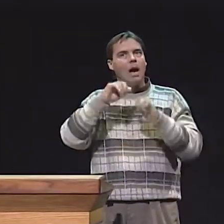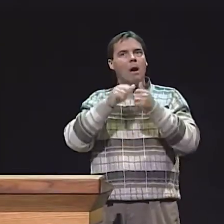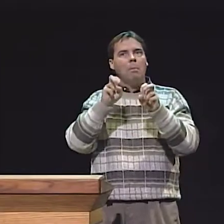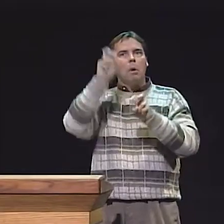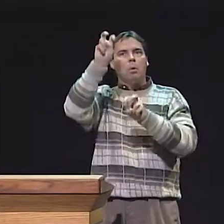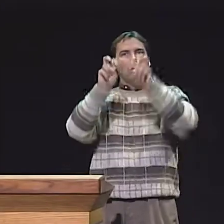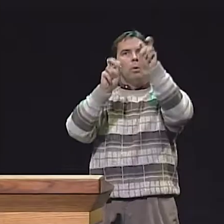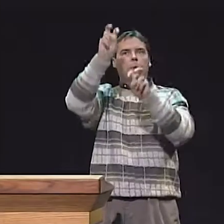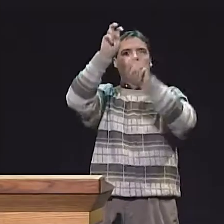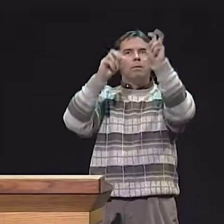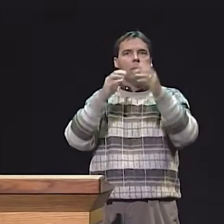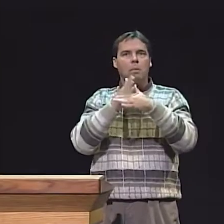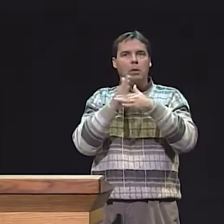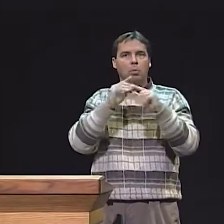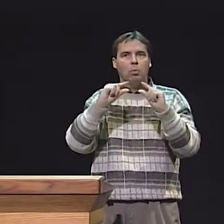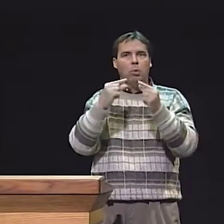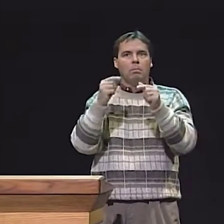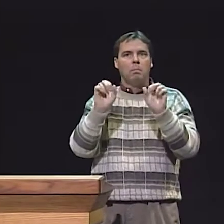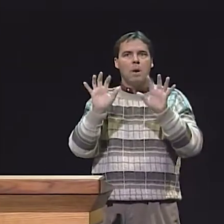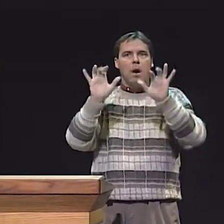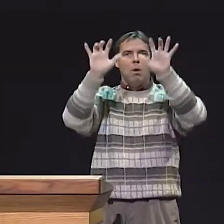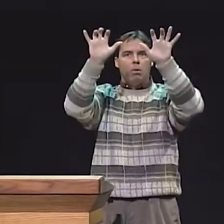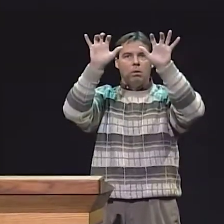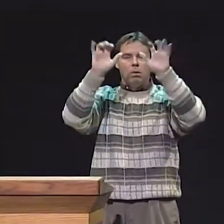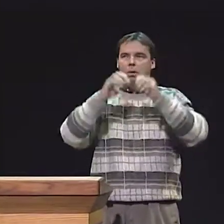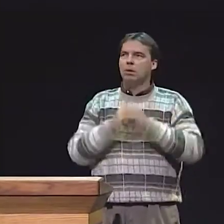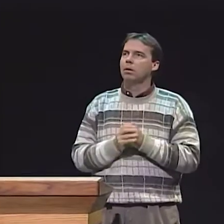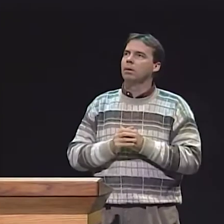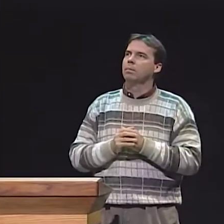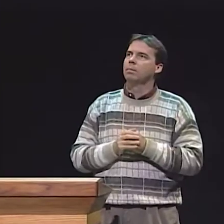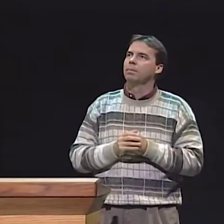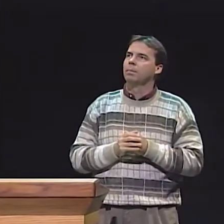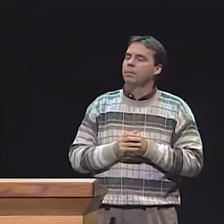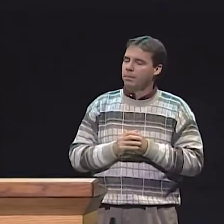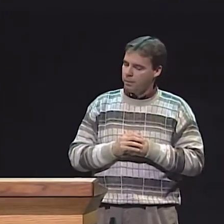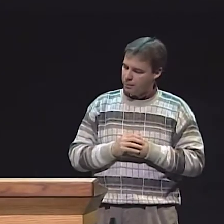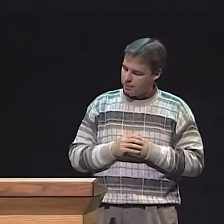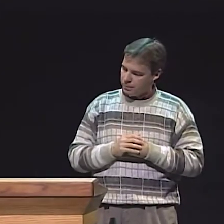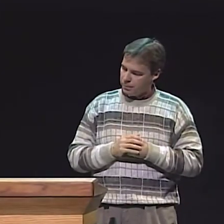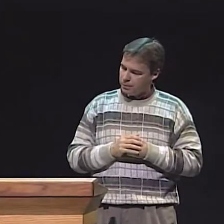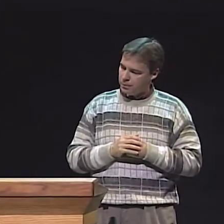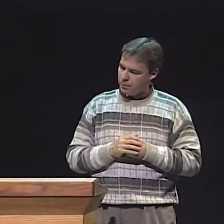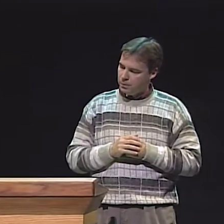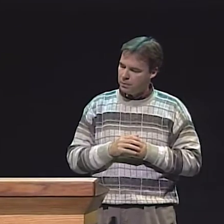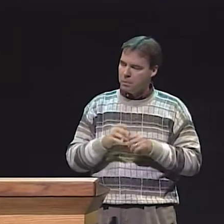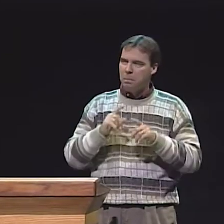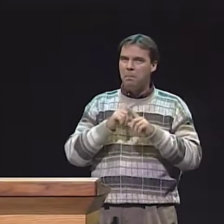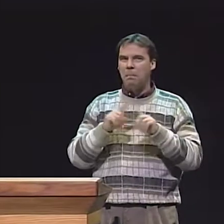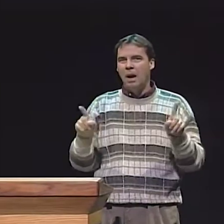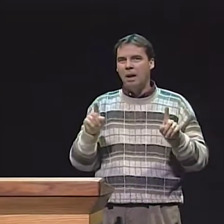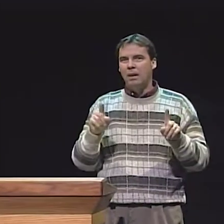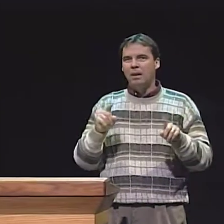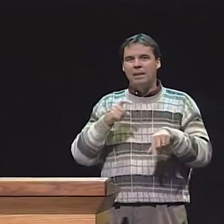THE THIRD ASPECT WAS THE EFFECTIVENESS. YES, WE'VE SEEN STUDENTS THAT CAN JUMP BETWEEN GROUPS,